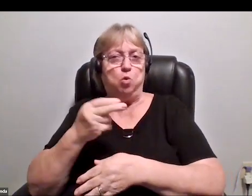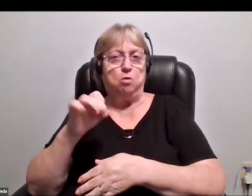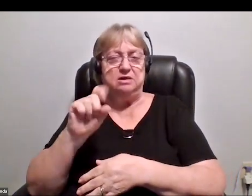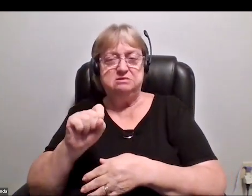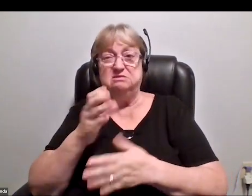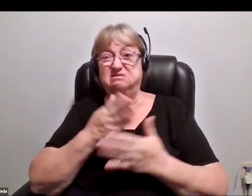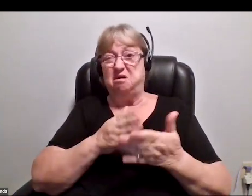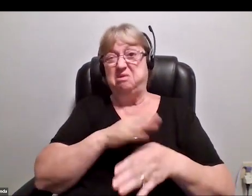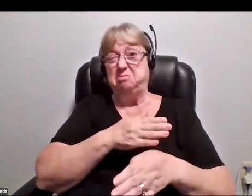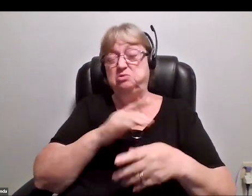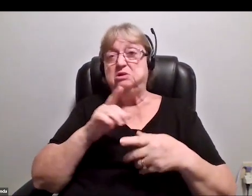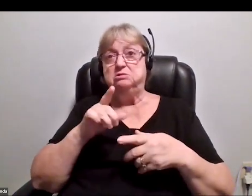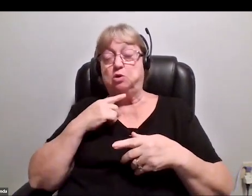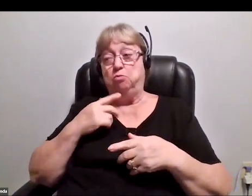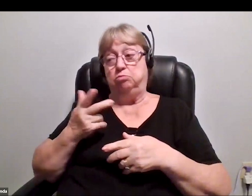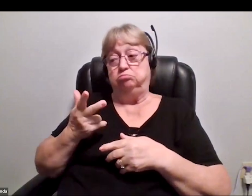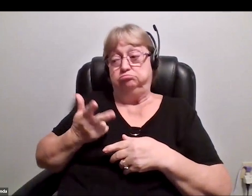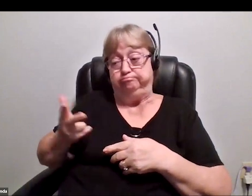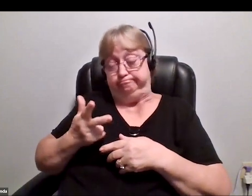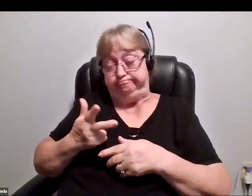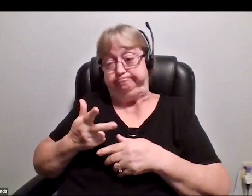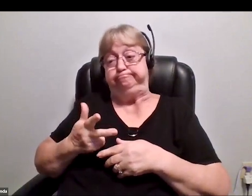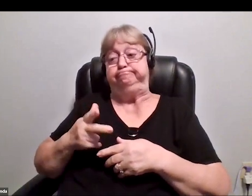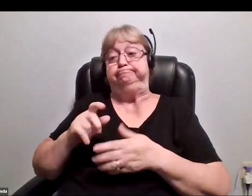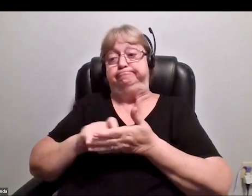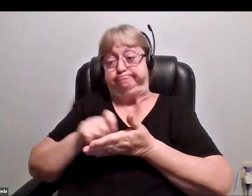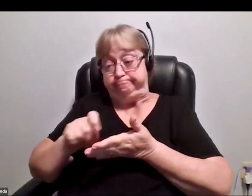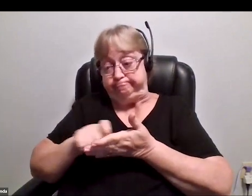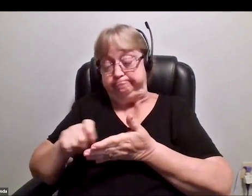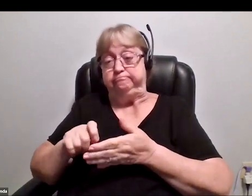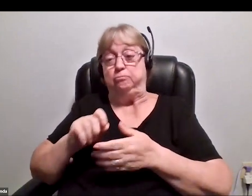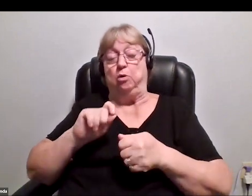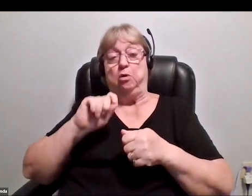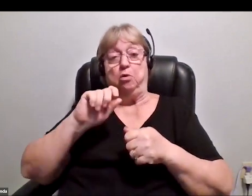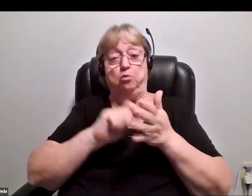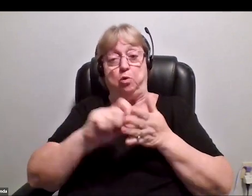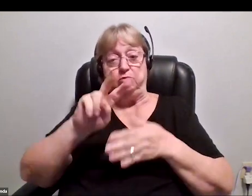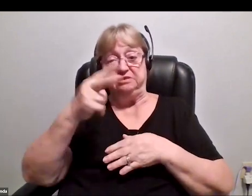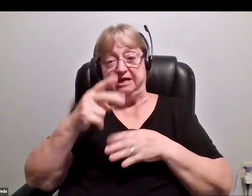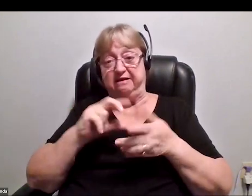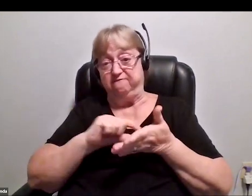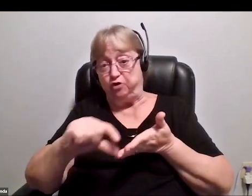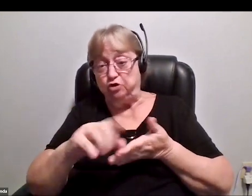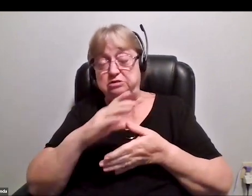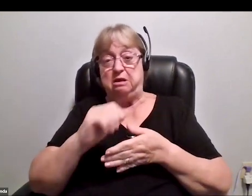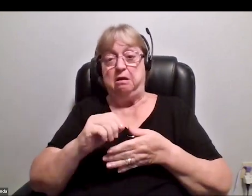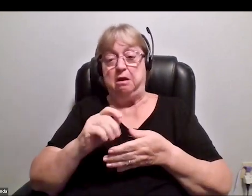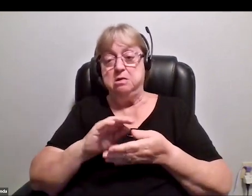with the two of them, we co-wrote this song together. We finished it off, wrote the second verse, polished some of the bits, wrote a bridge,